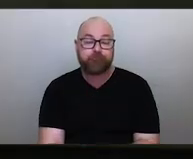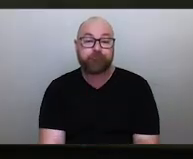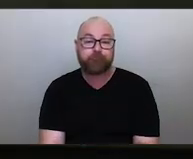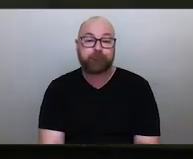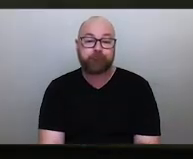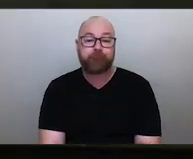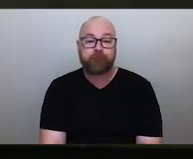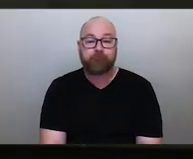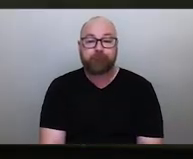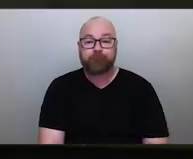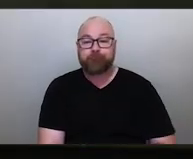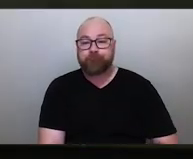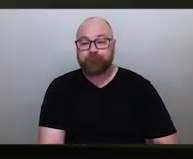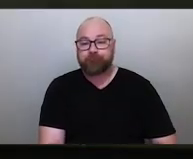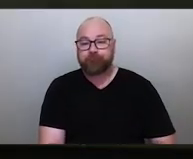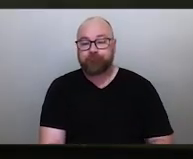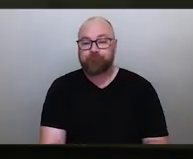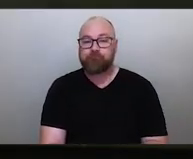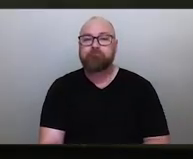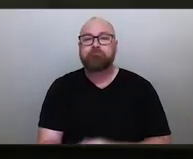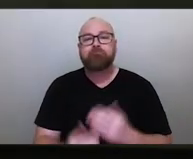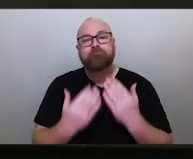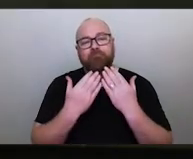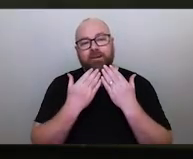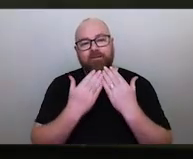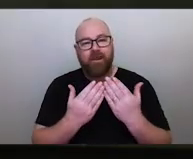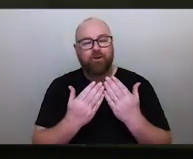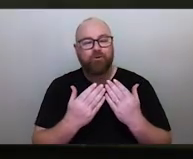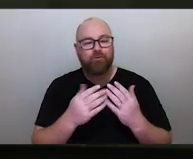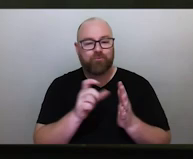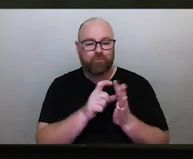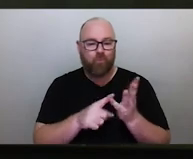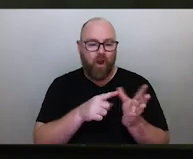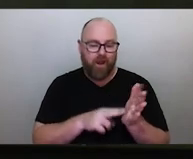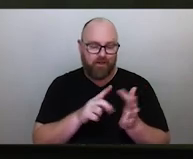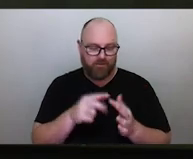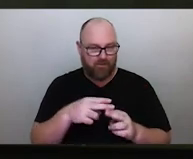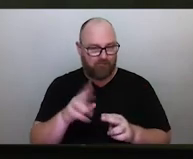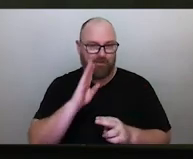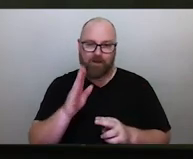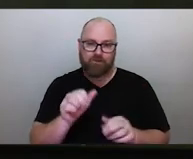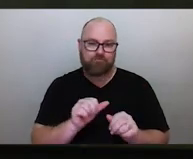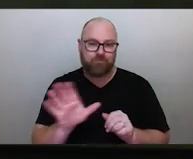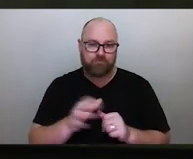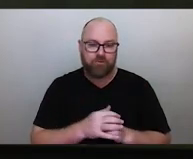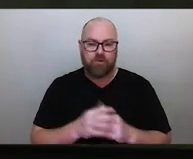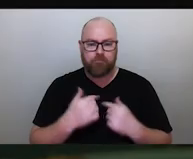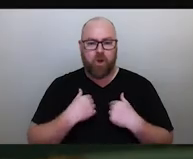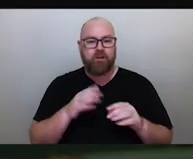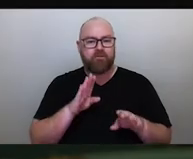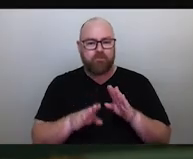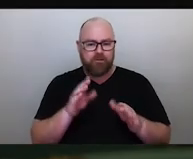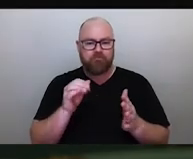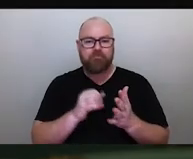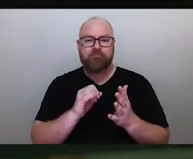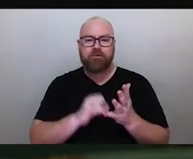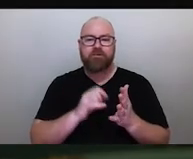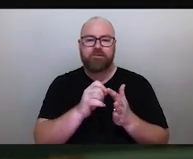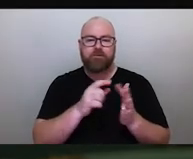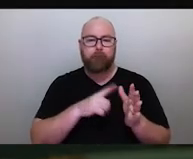Hi, everyone. And thank you Duane for that lecture. It was wonderful. My question similar to the threat of space junk, is on climate change.